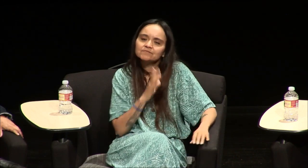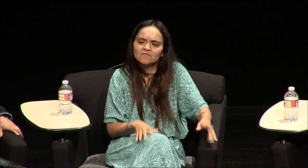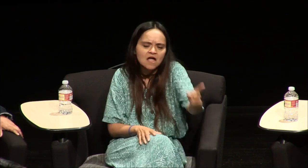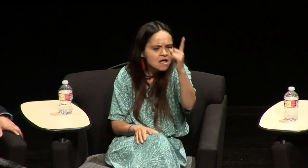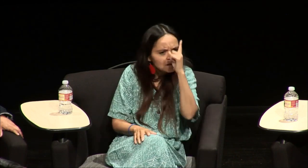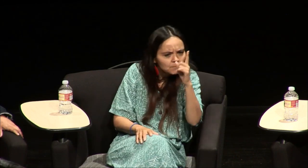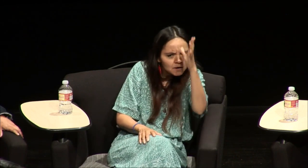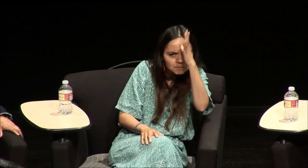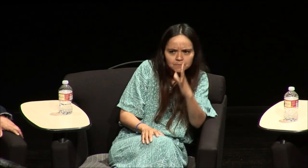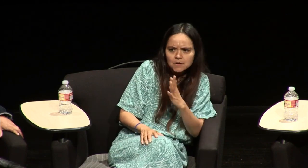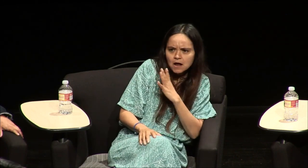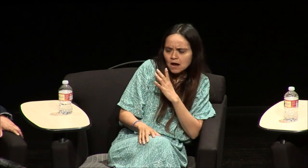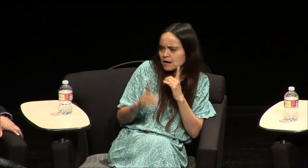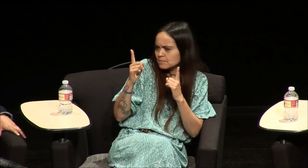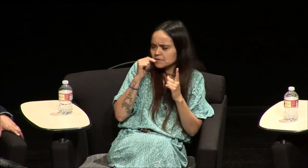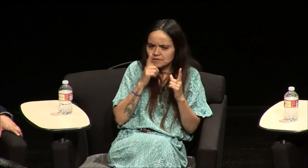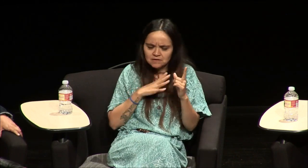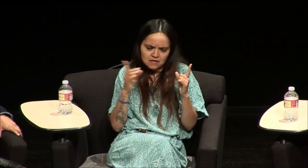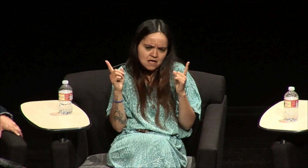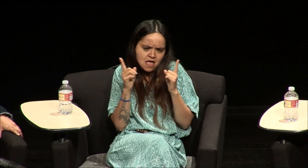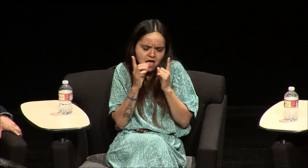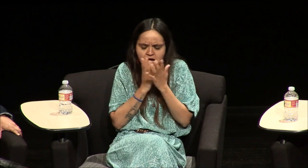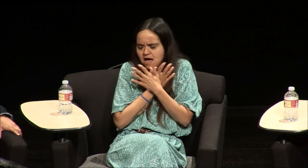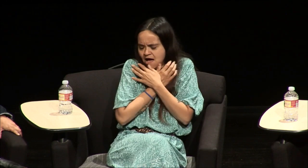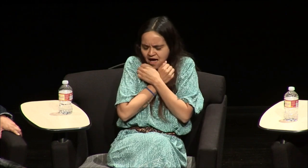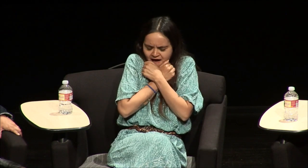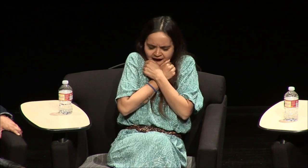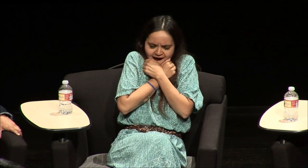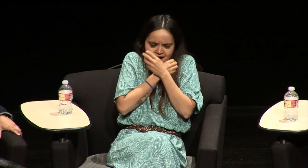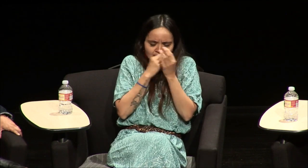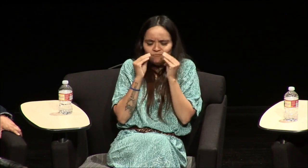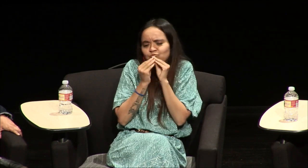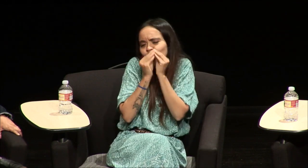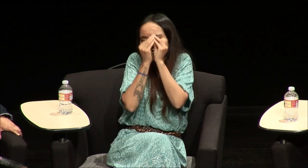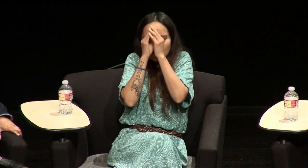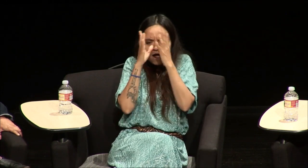and she'd be like there was a man and a woman and they came up to each other and